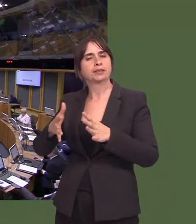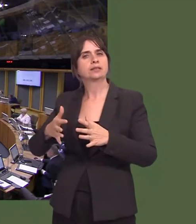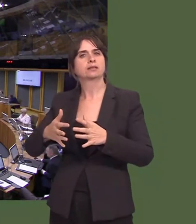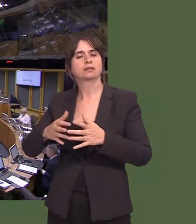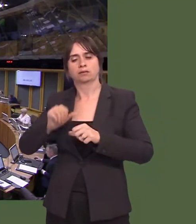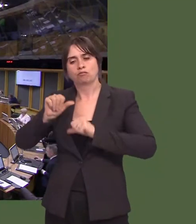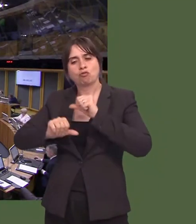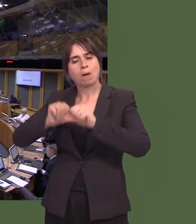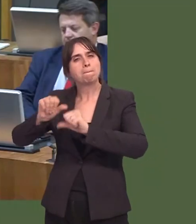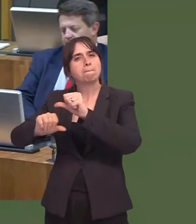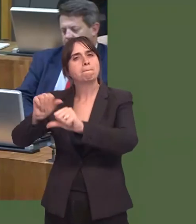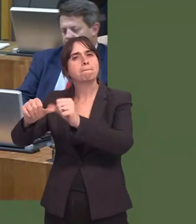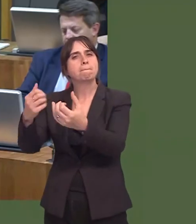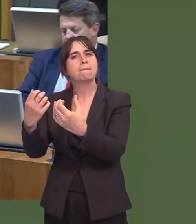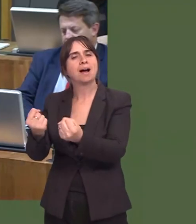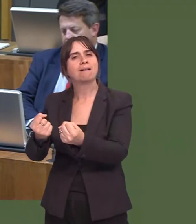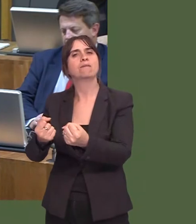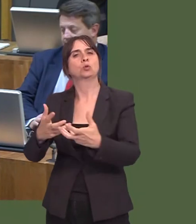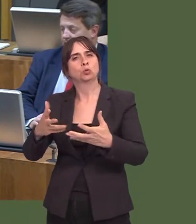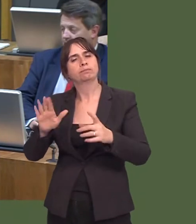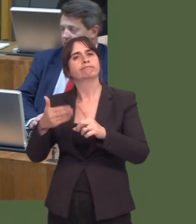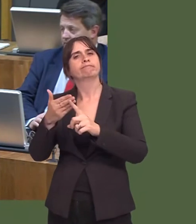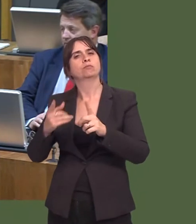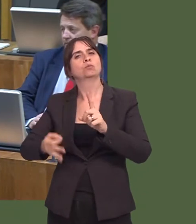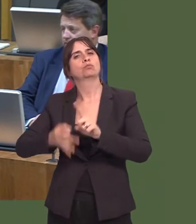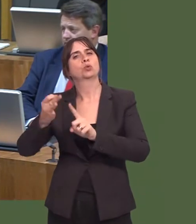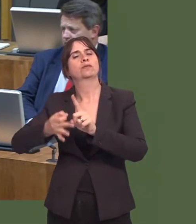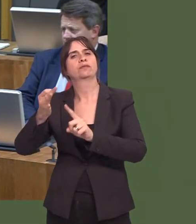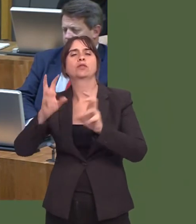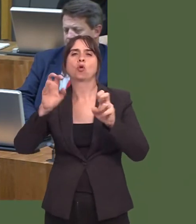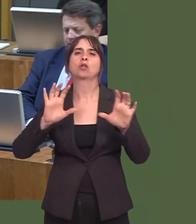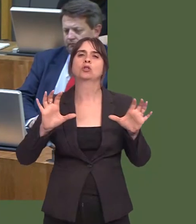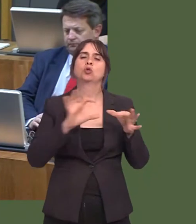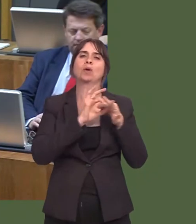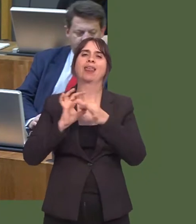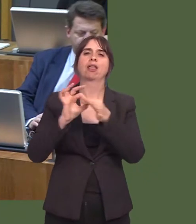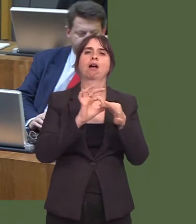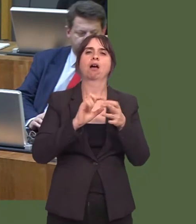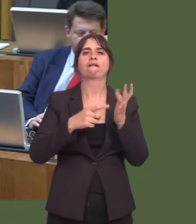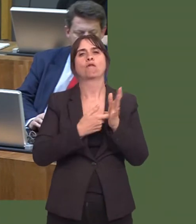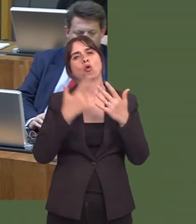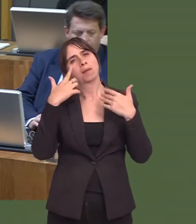a chaiff y rhaglen ei chefnogi gan £8 miliwn y flwyddyn o gymorth ychwanegol i wasanaethau